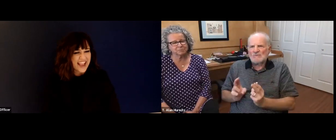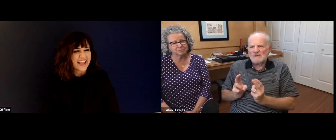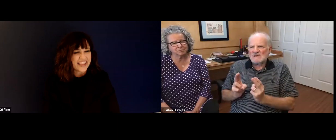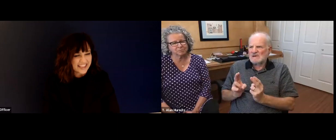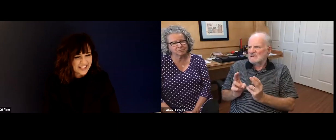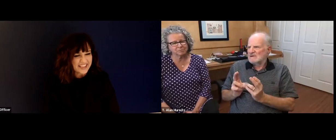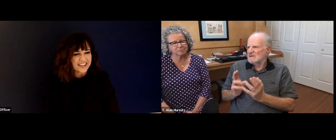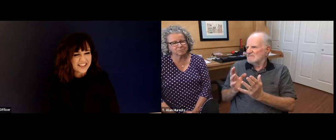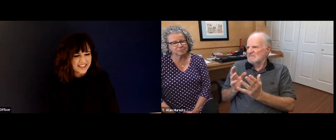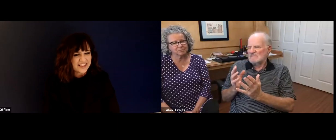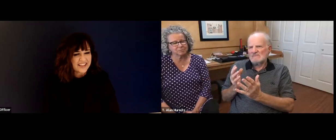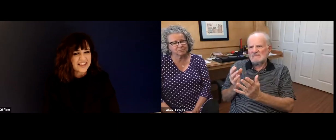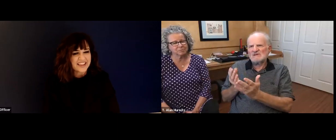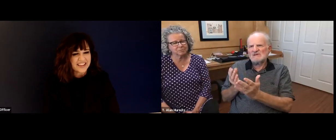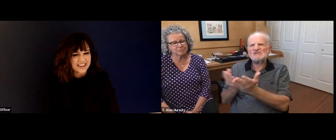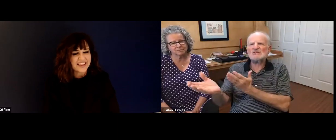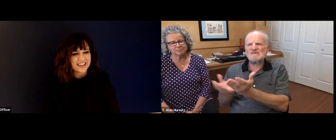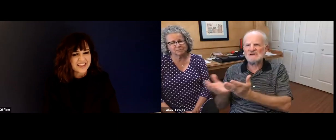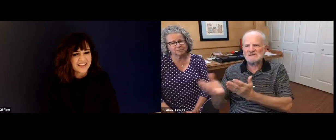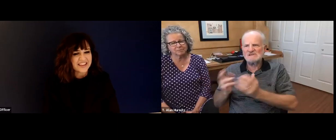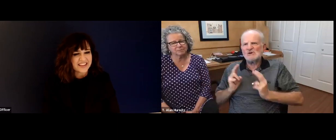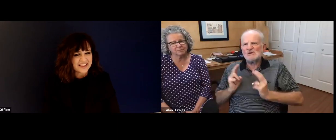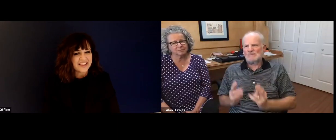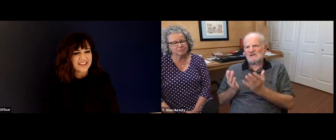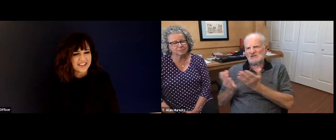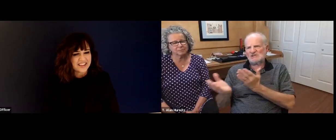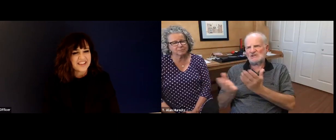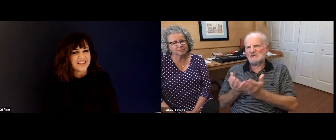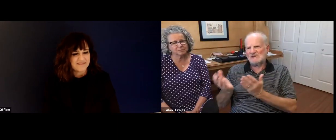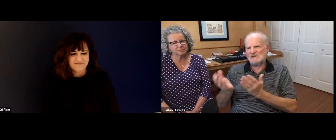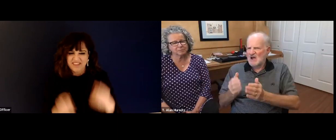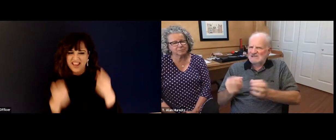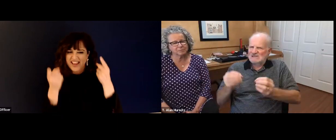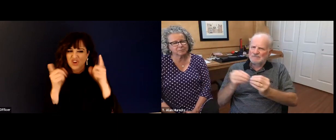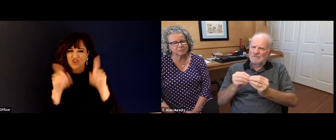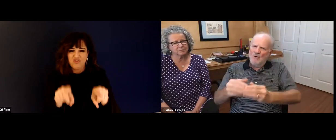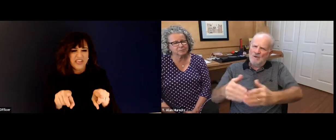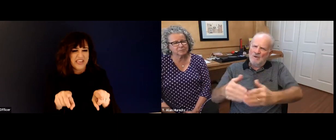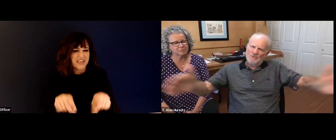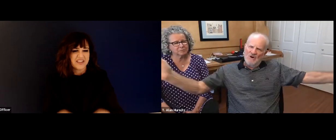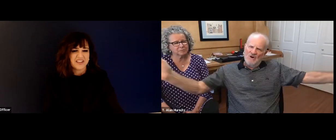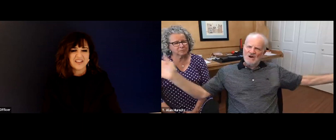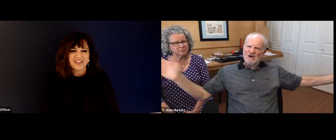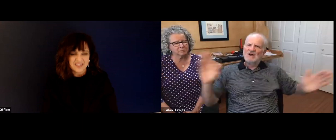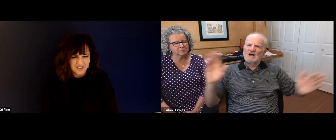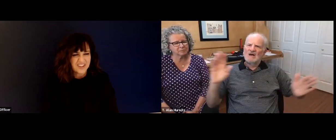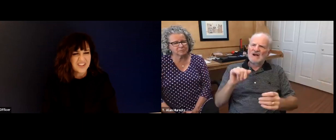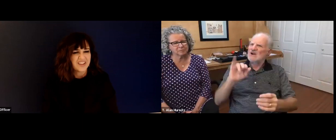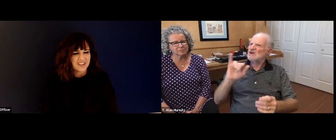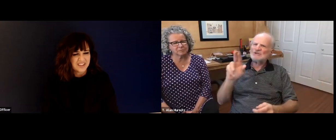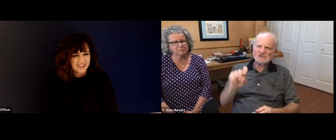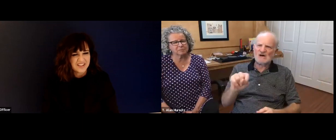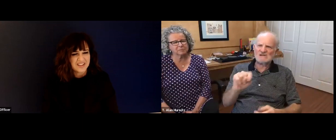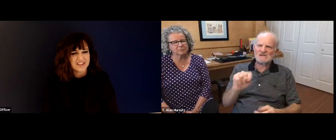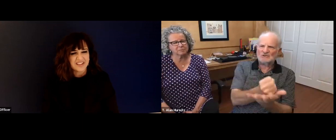something like that will happen. Or it might be a slightly different kind of a program that focuses on human